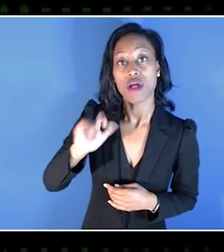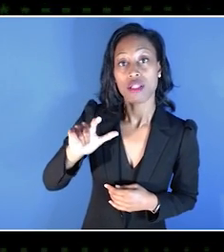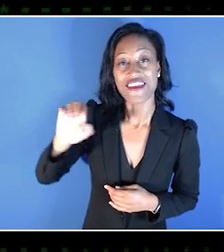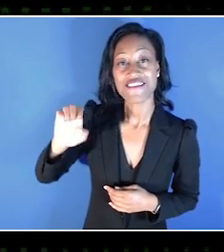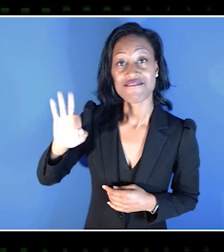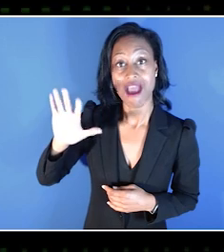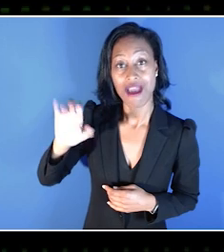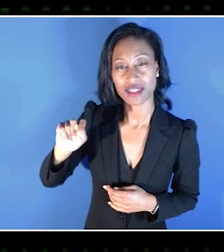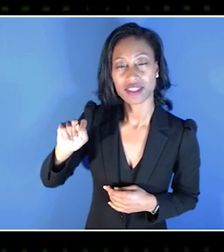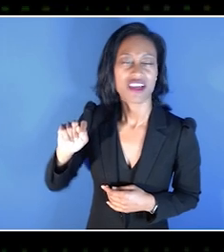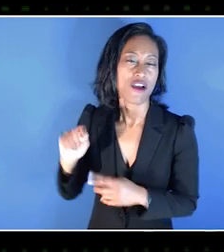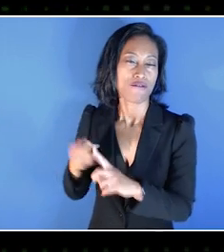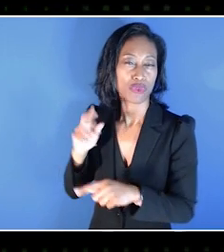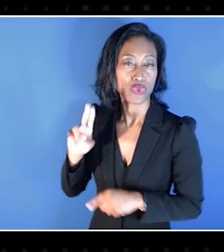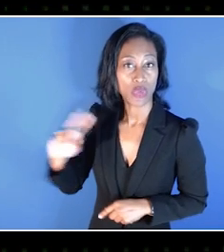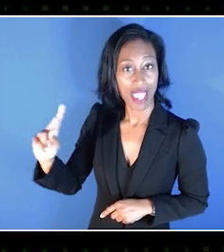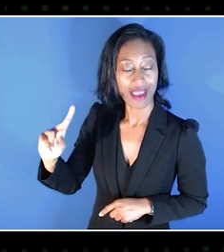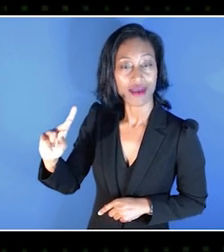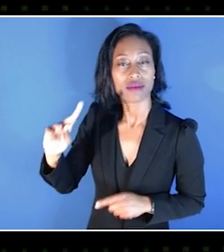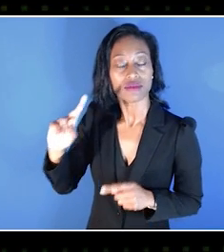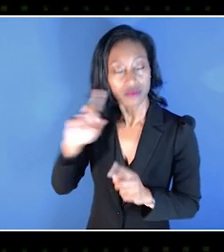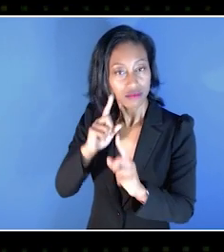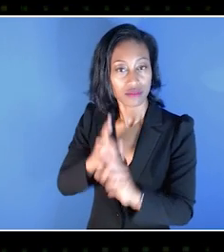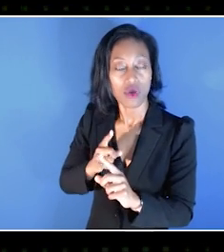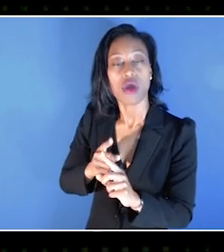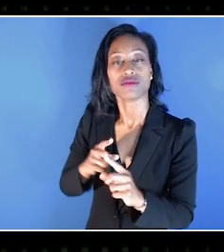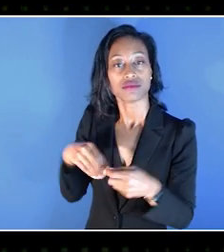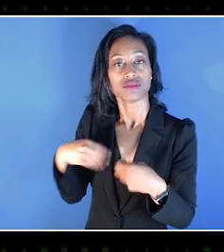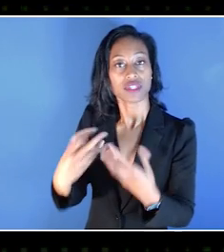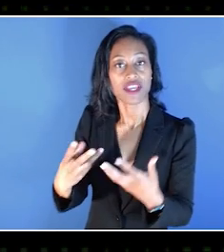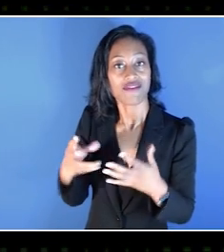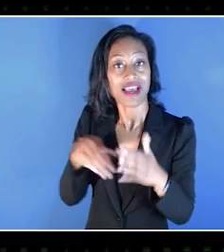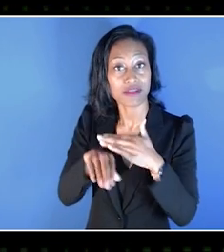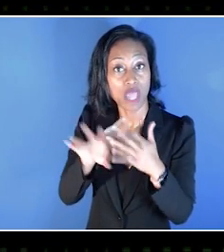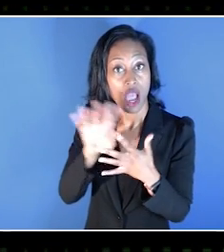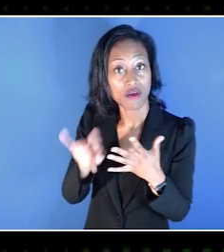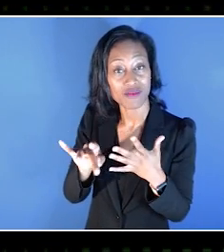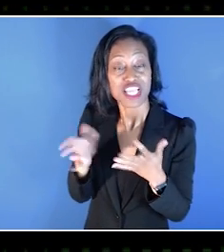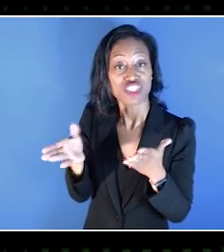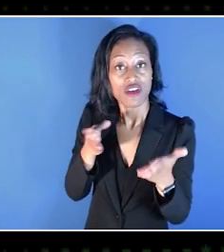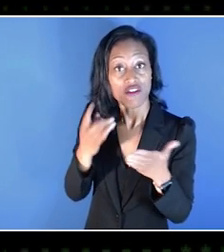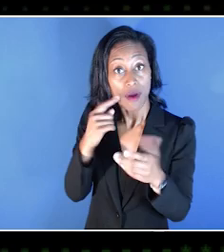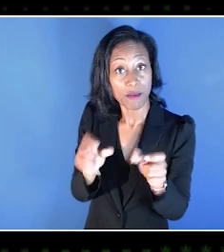is dedicated to providing accessibility options and services to those with physical disabilities.